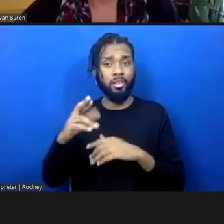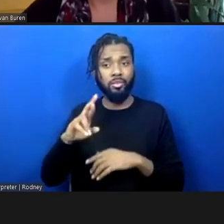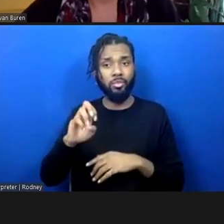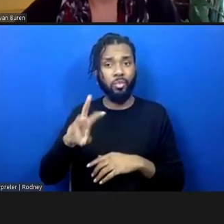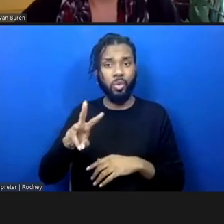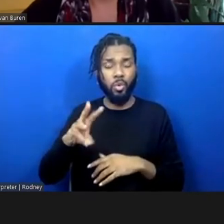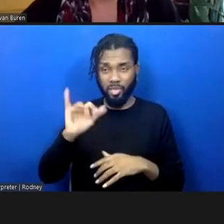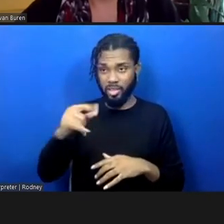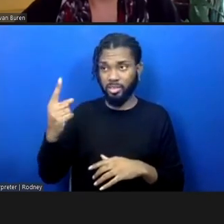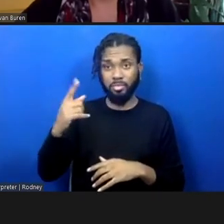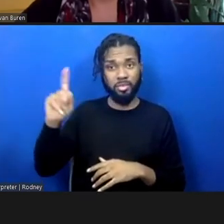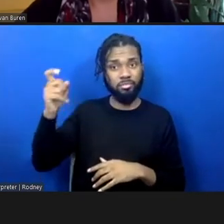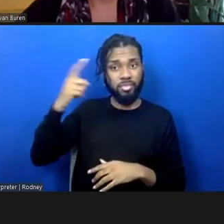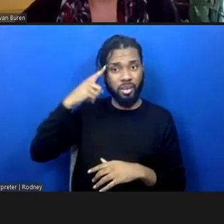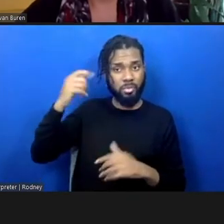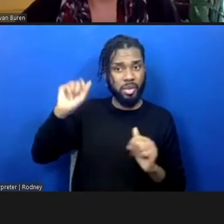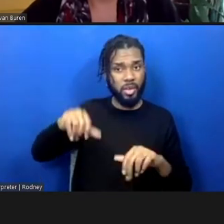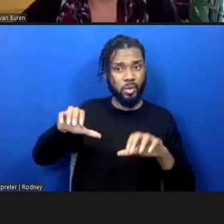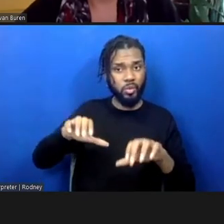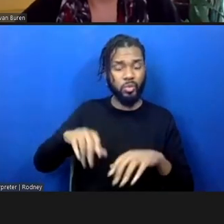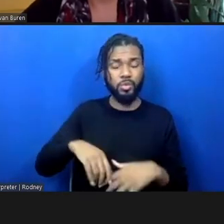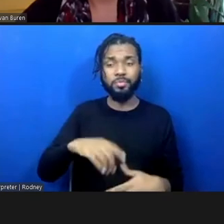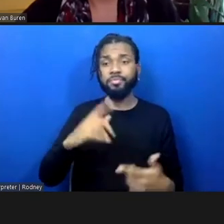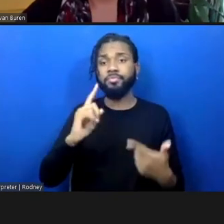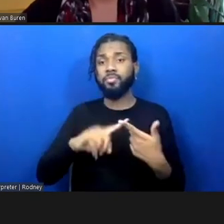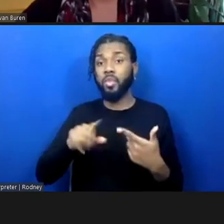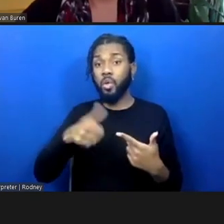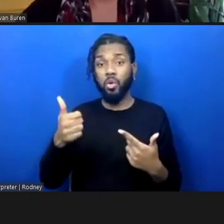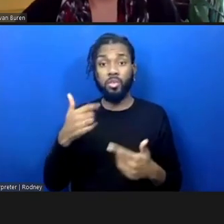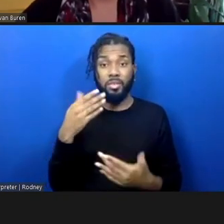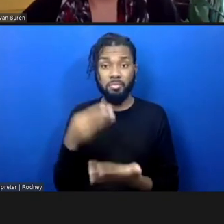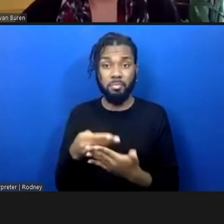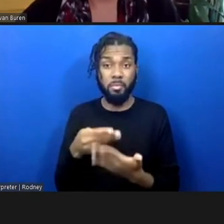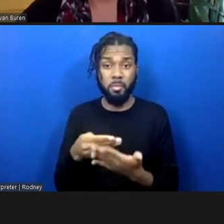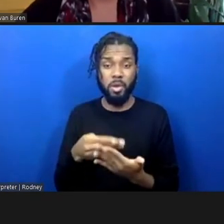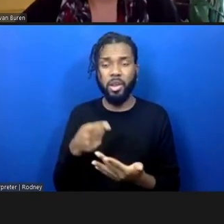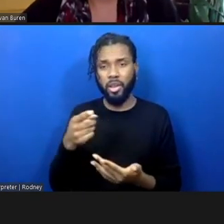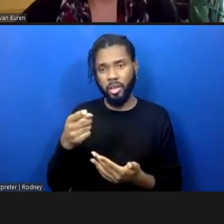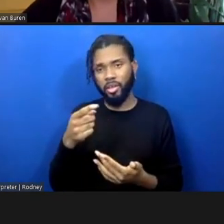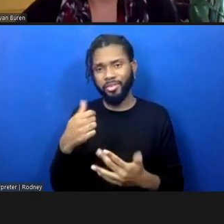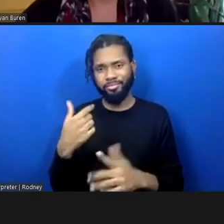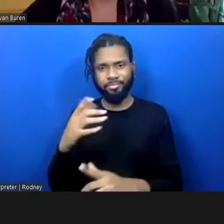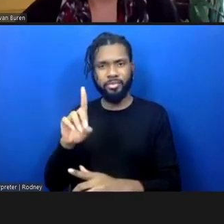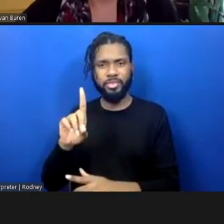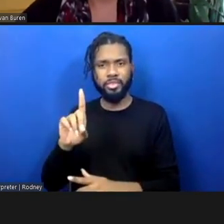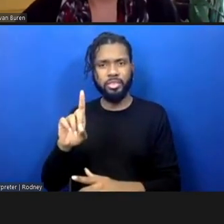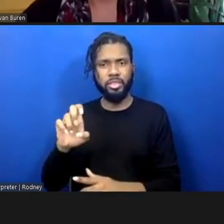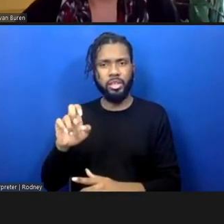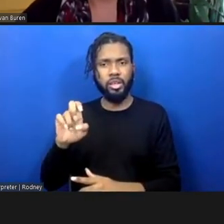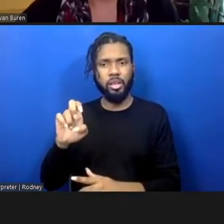I also think about money, and again, raising Deanna's point about where the dollar is flowing to.